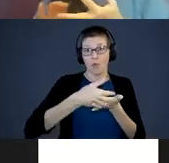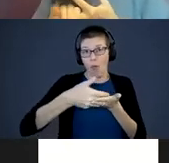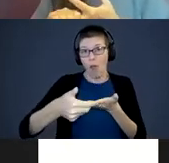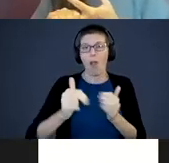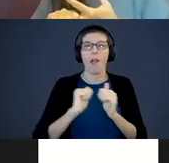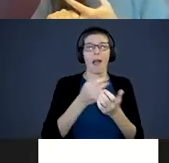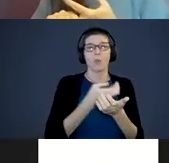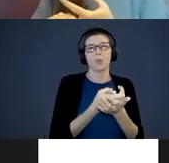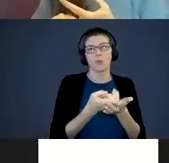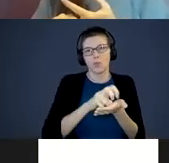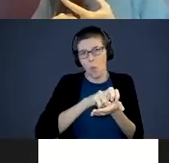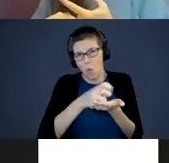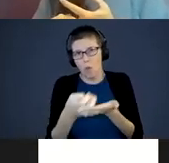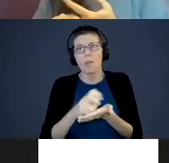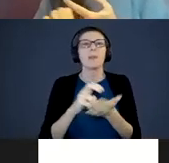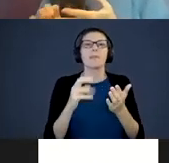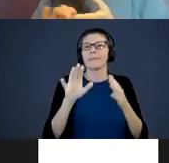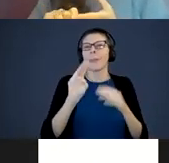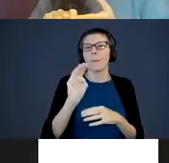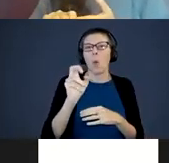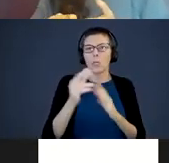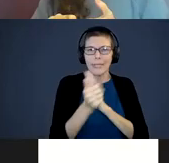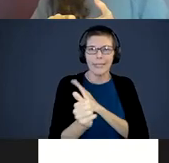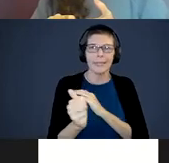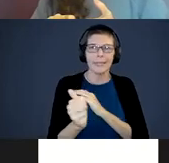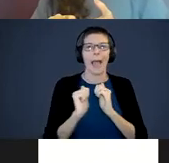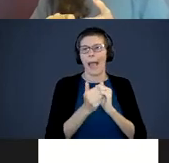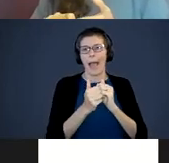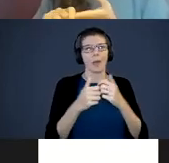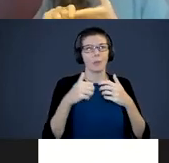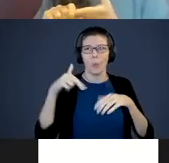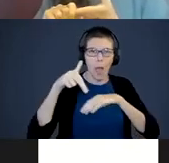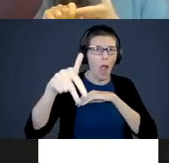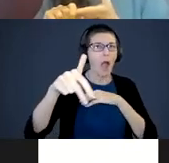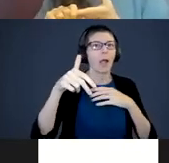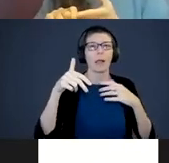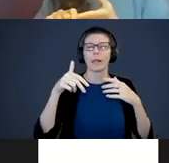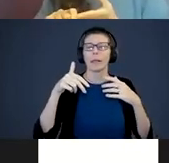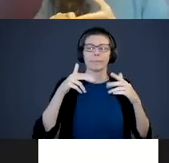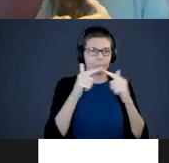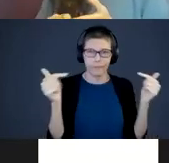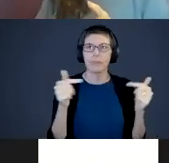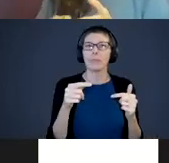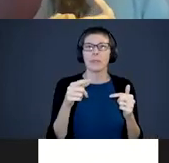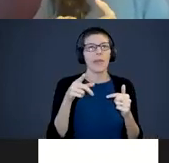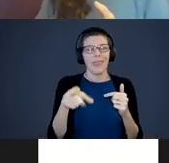all those motor skills, how to cruise, how to walk. They will do the same thing over and over.